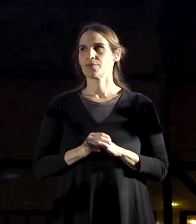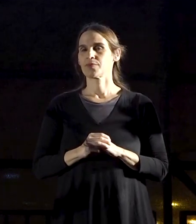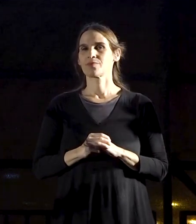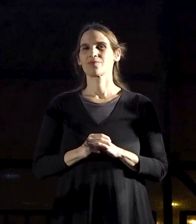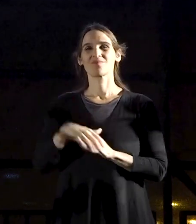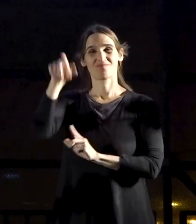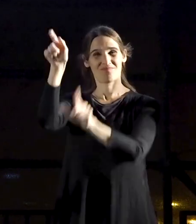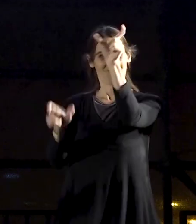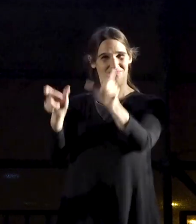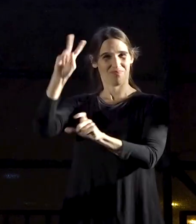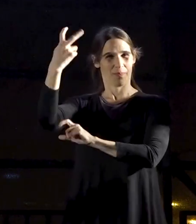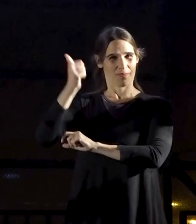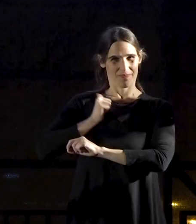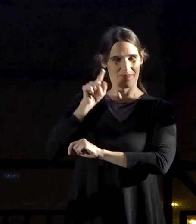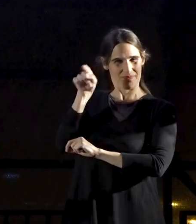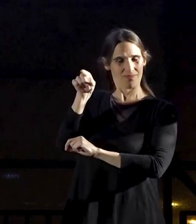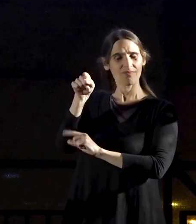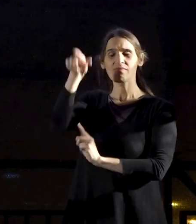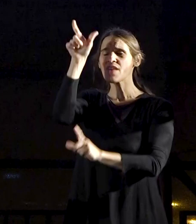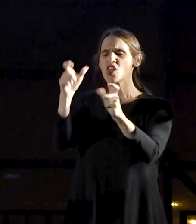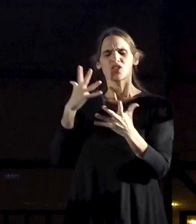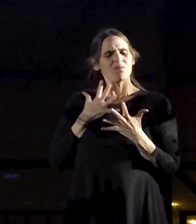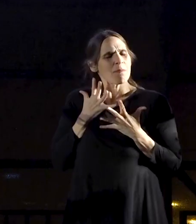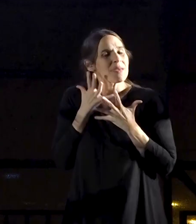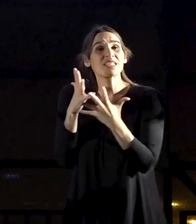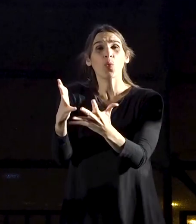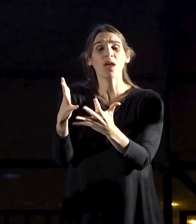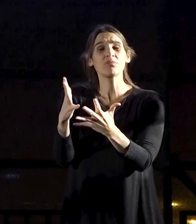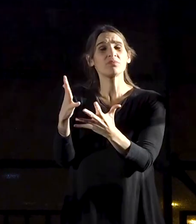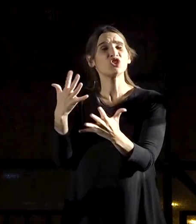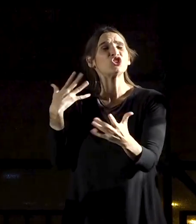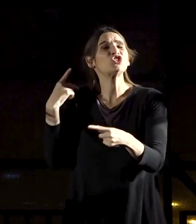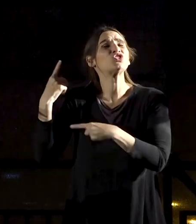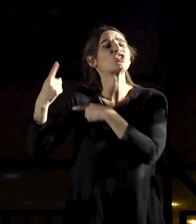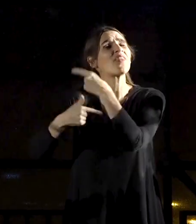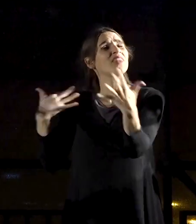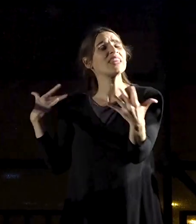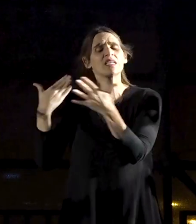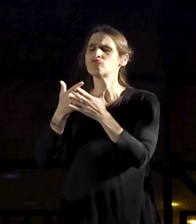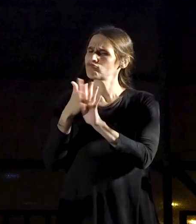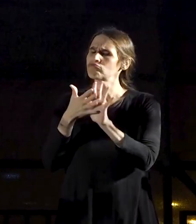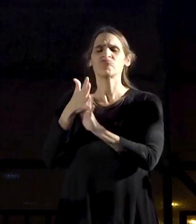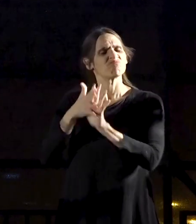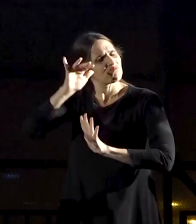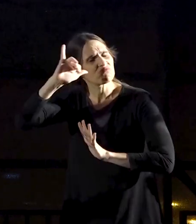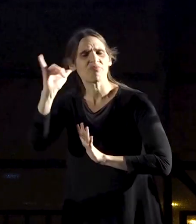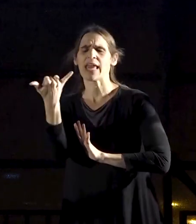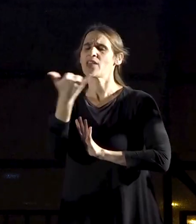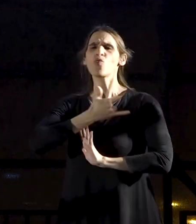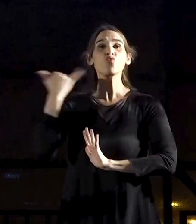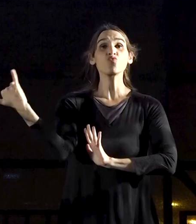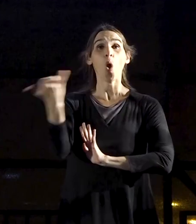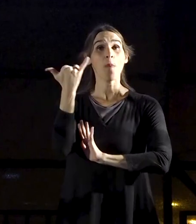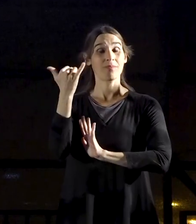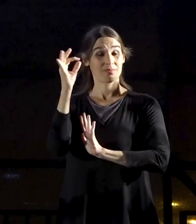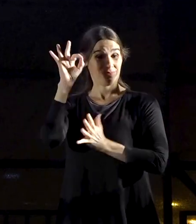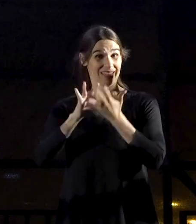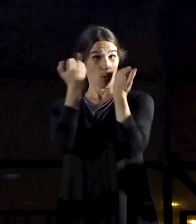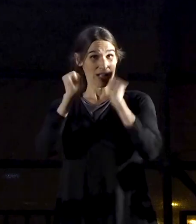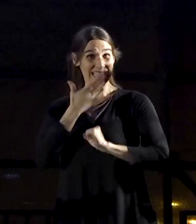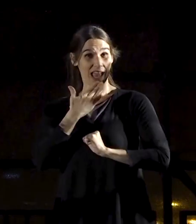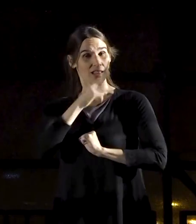For years, these dedicated people have been saying "Yes!" whenever Israeli democracy called them.